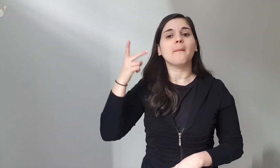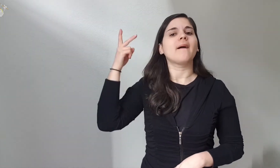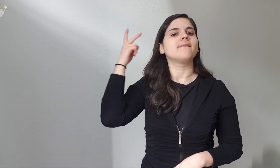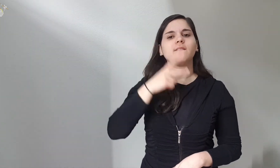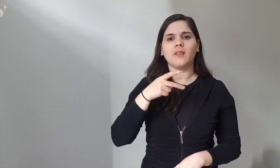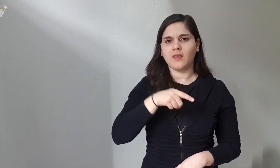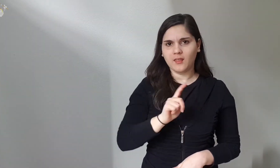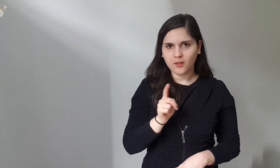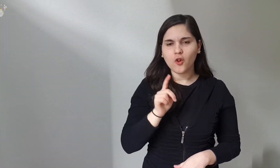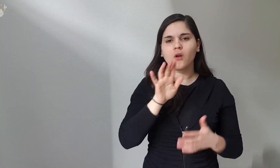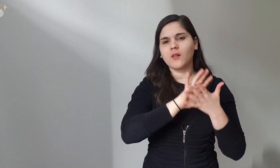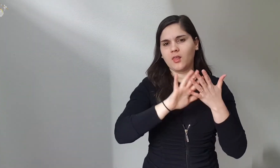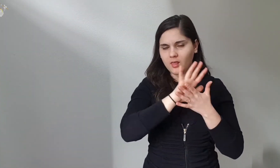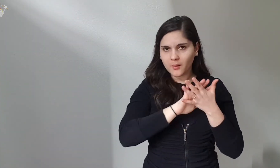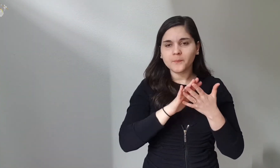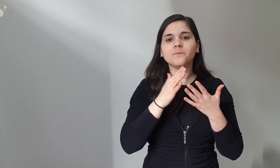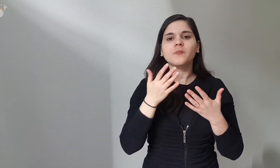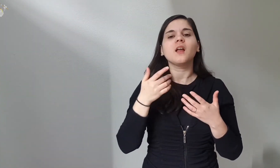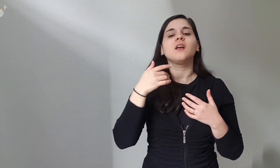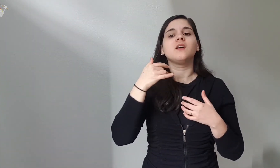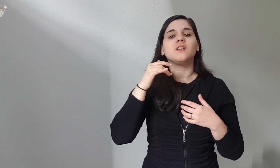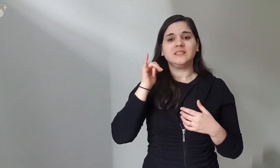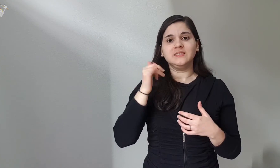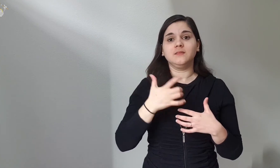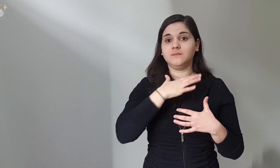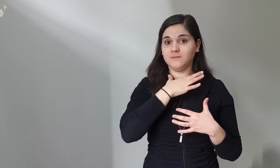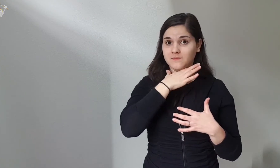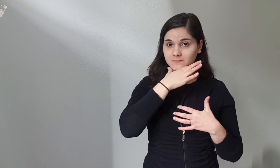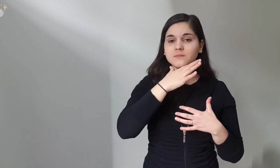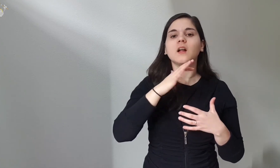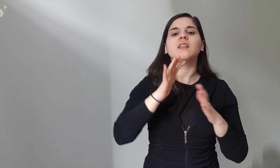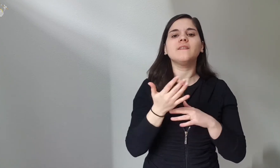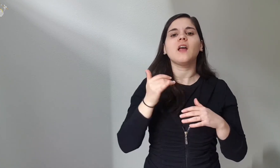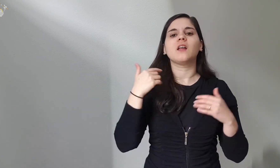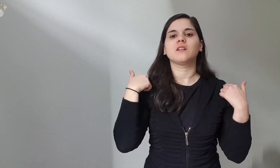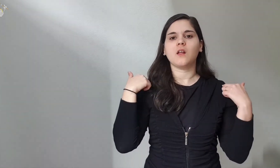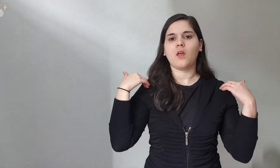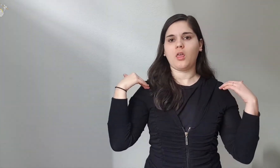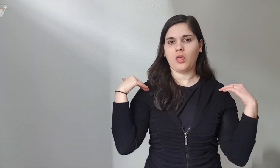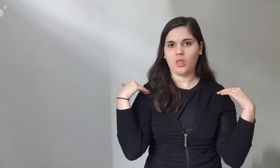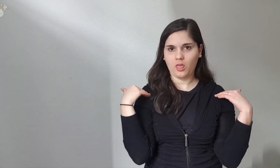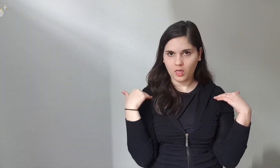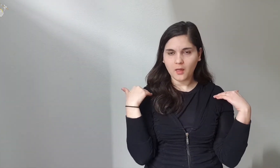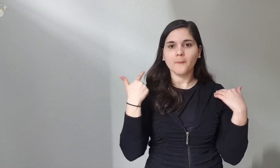but in reality it is an optical illusion. But putting the rings on your collarbones crushes